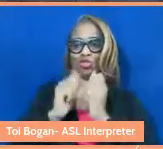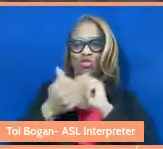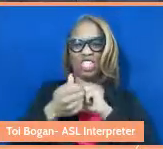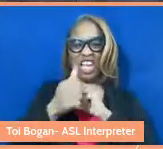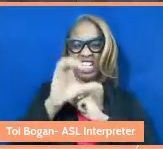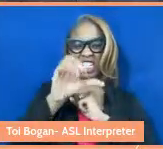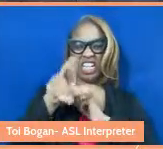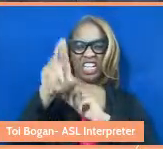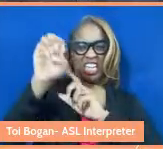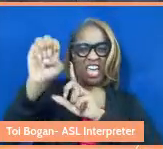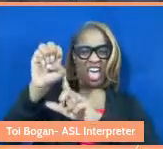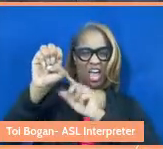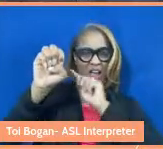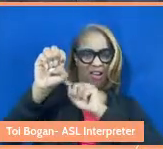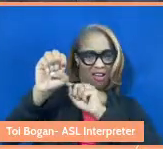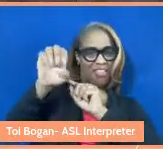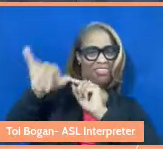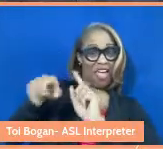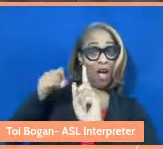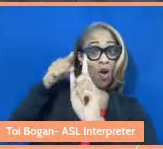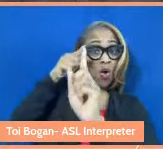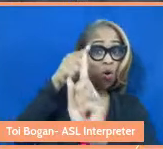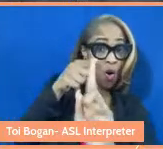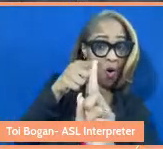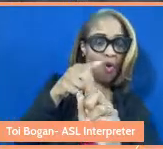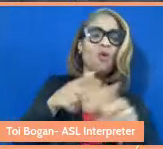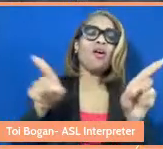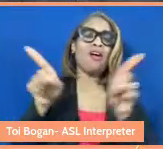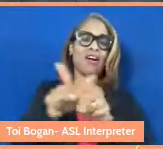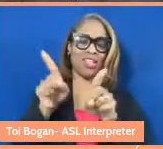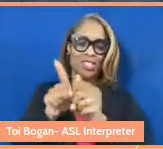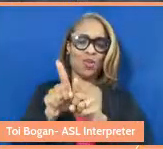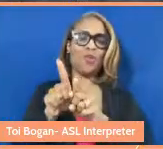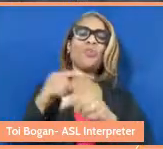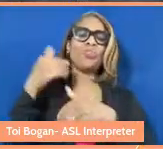is the goal as well as the process for me. Thank you for asking that question.